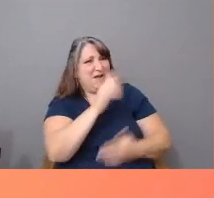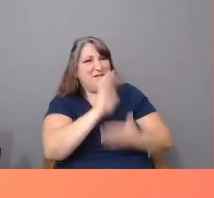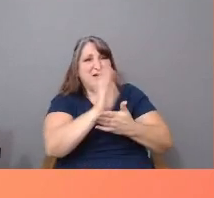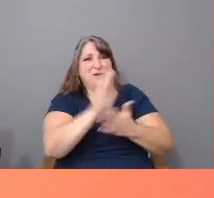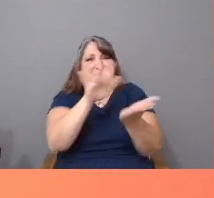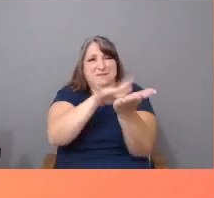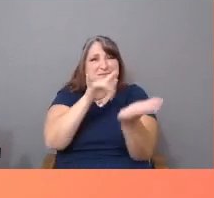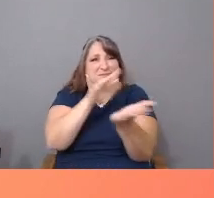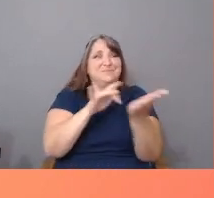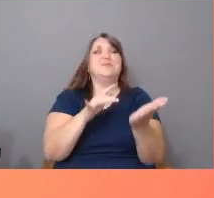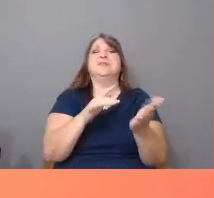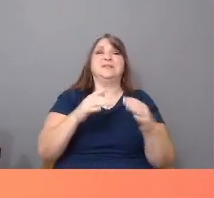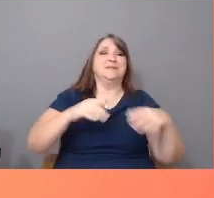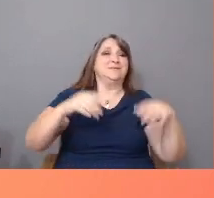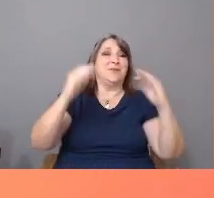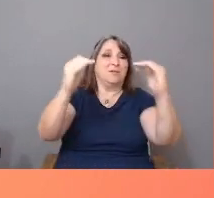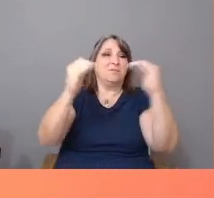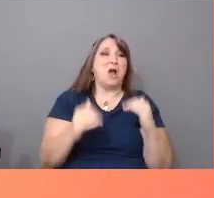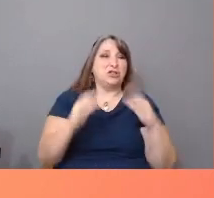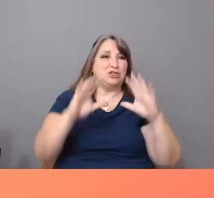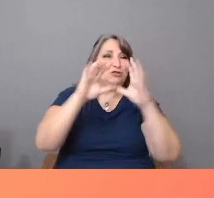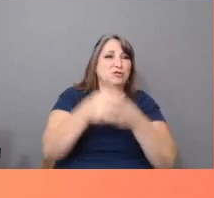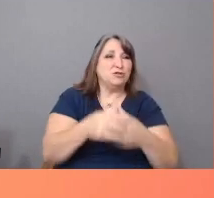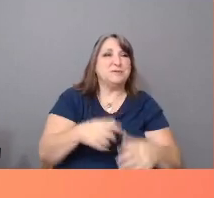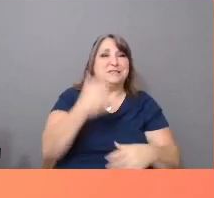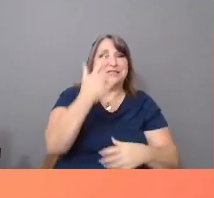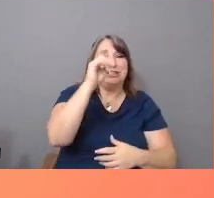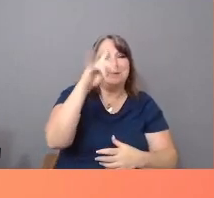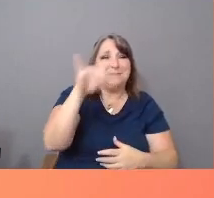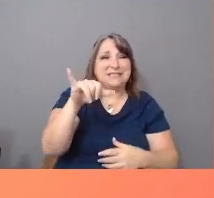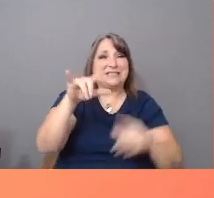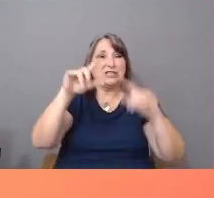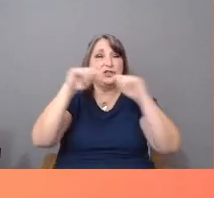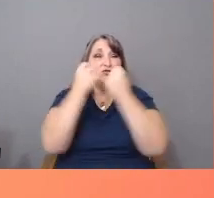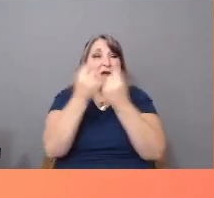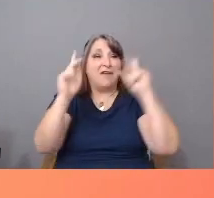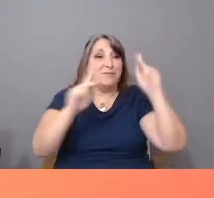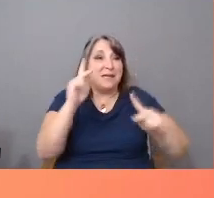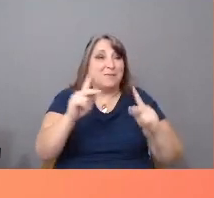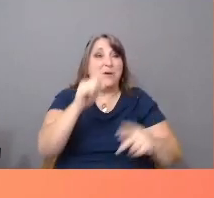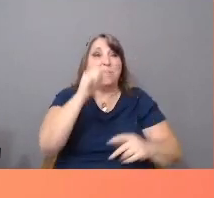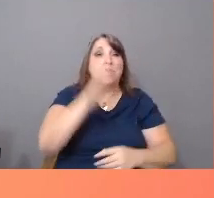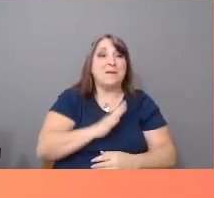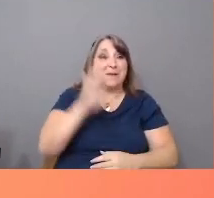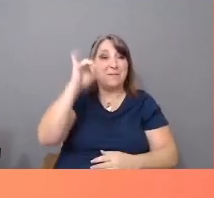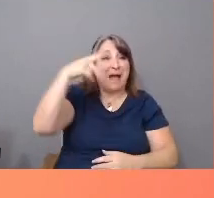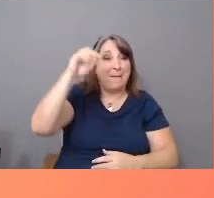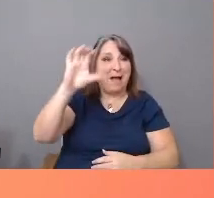gypsies, tribespeople on other continents, and women or BIPOC in their own society.